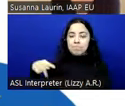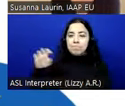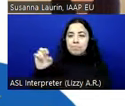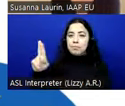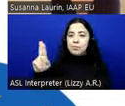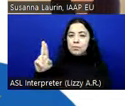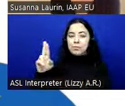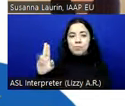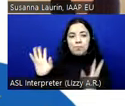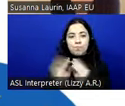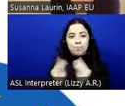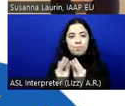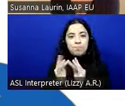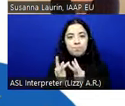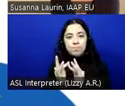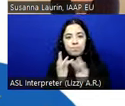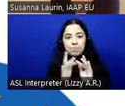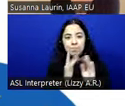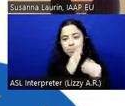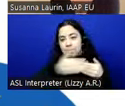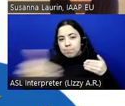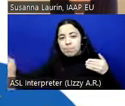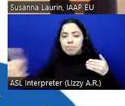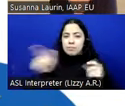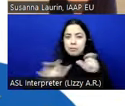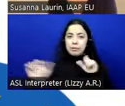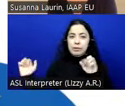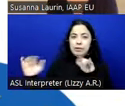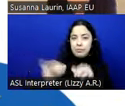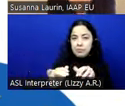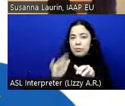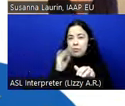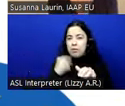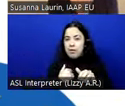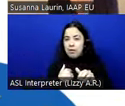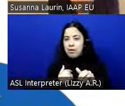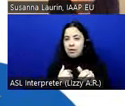I can see people with still coming in. So I will just do a little bit of bla, bla in